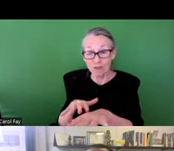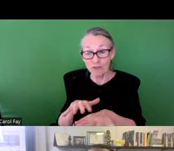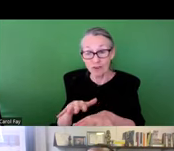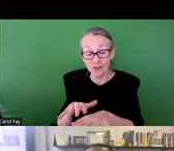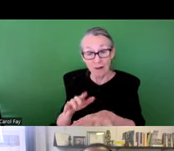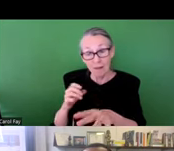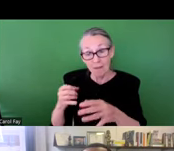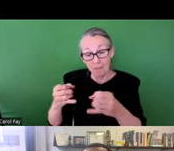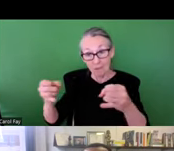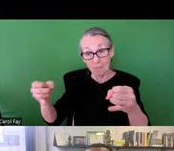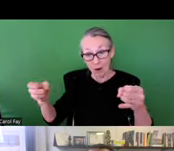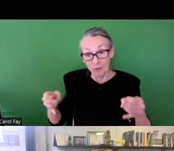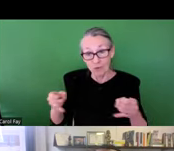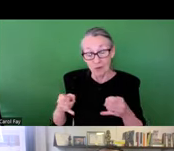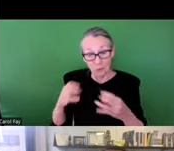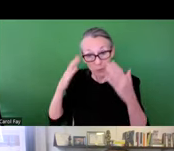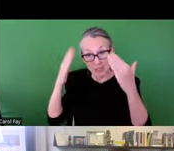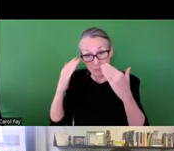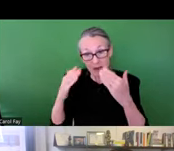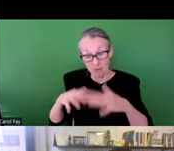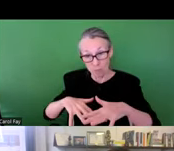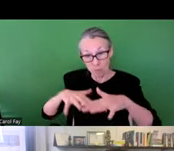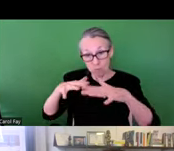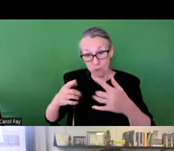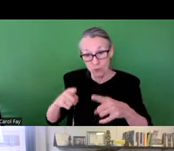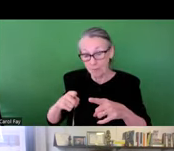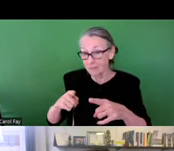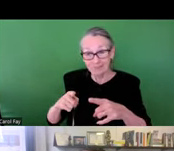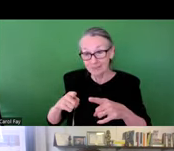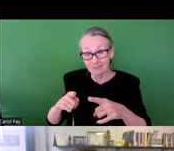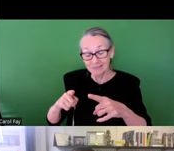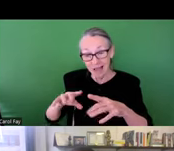homes were actually outside of the 100 year floodplain